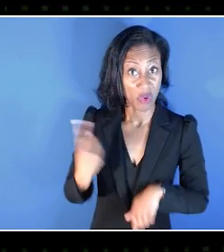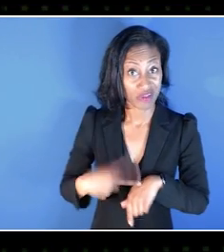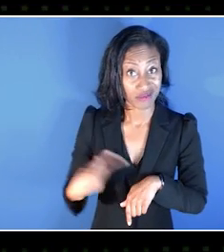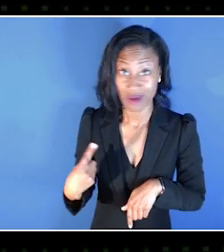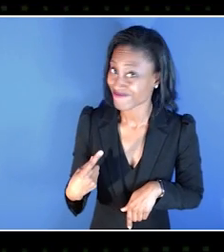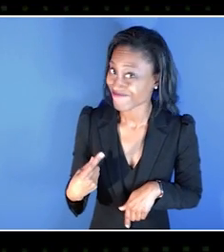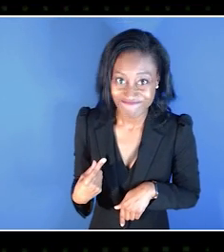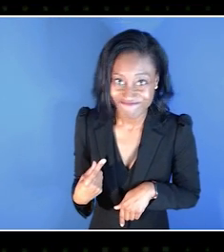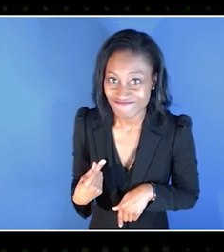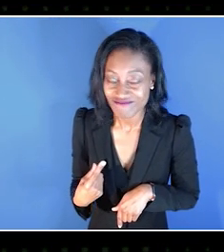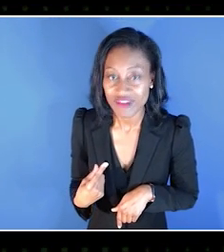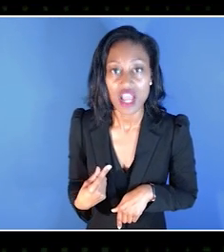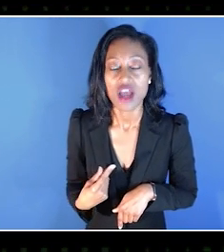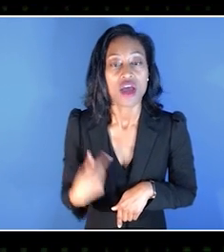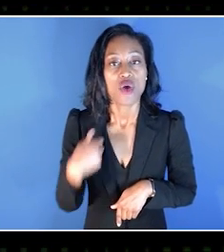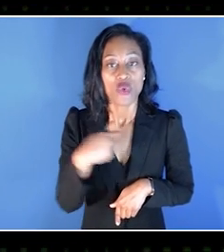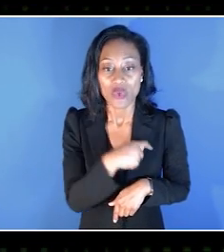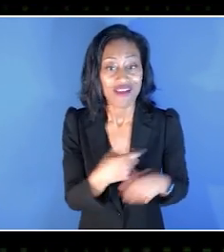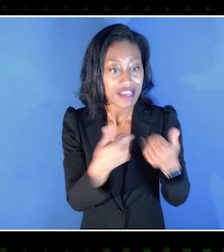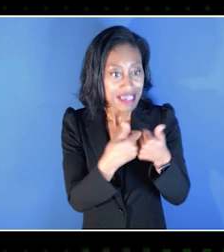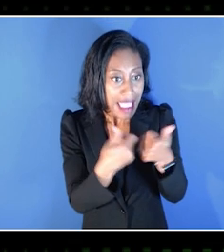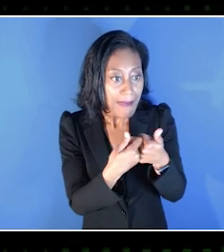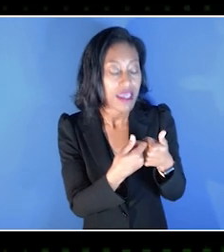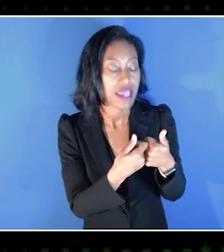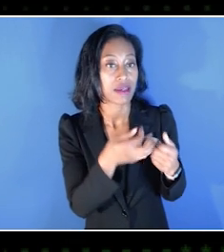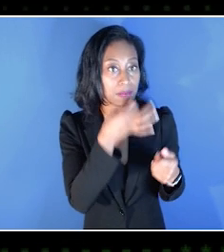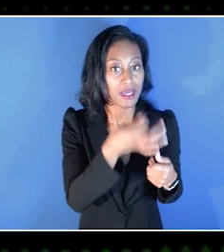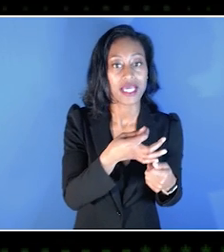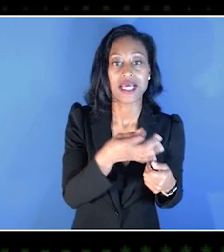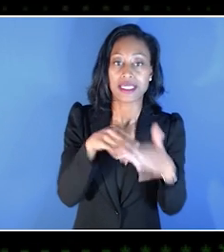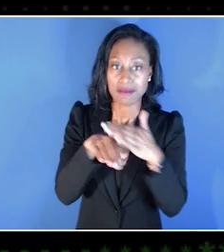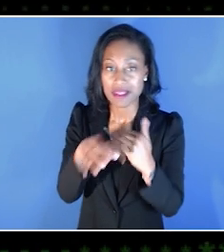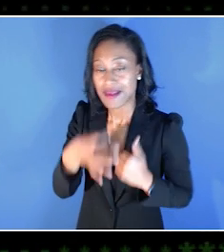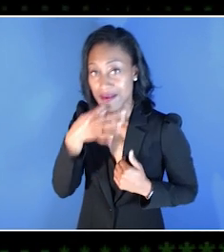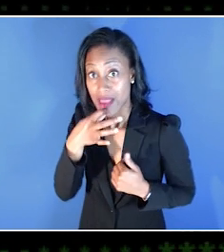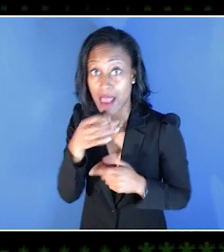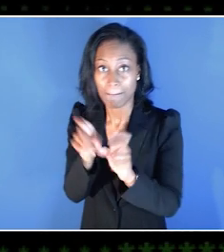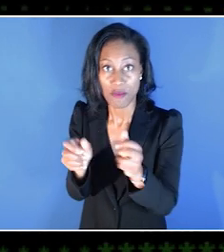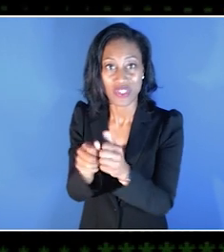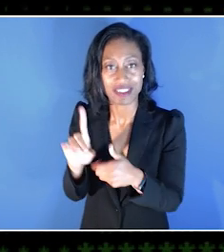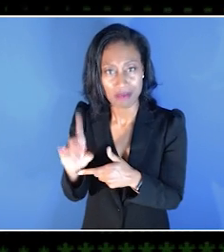And so we brought together gaming accessibility expertise, and then most importantly, people with disabilities